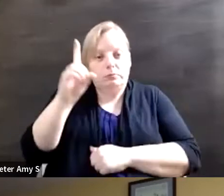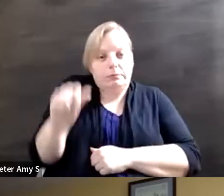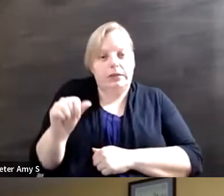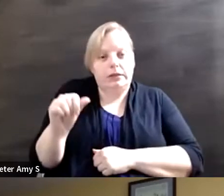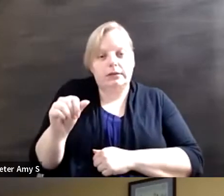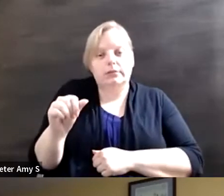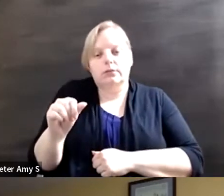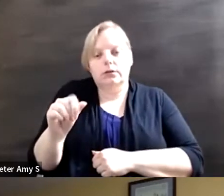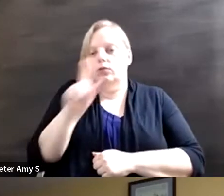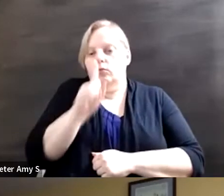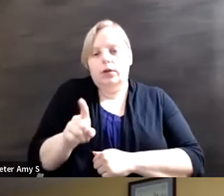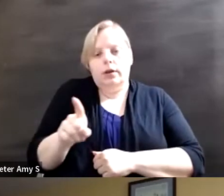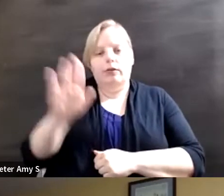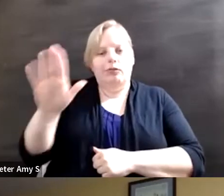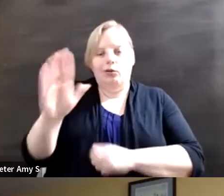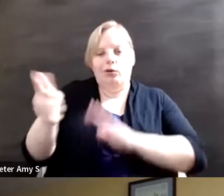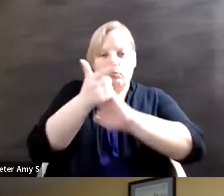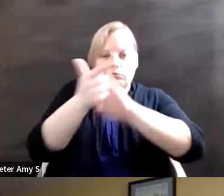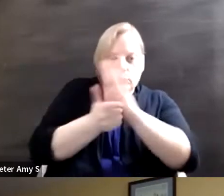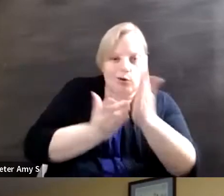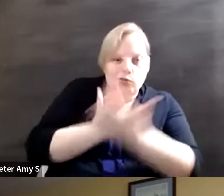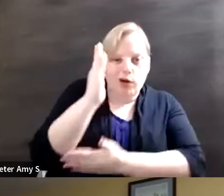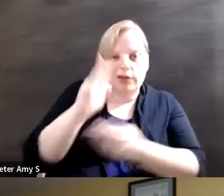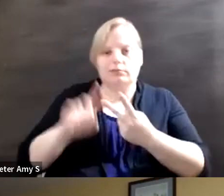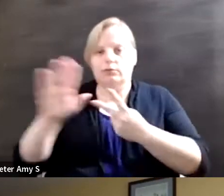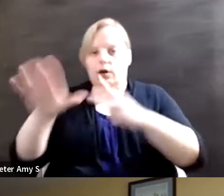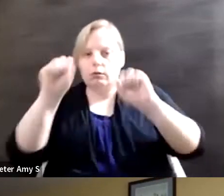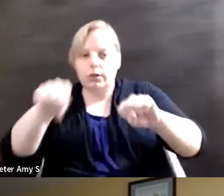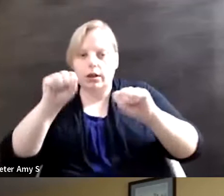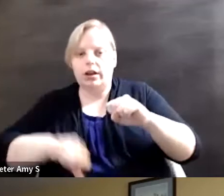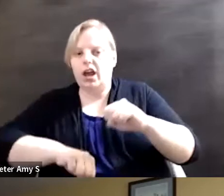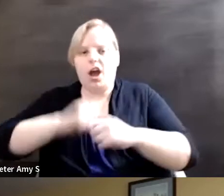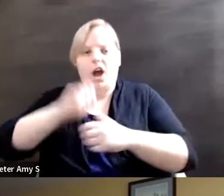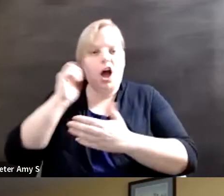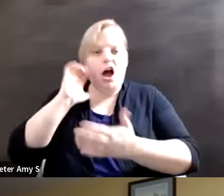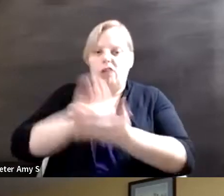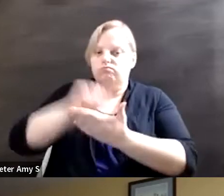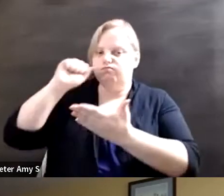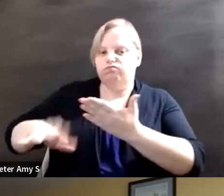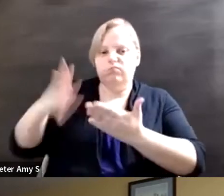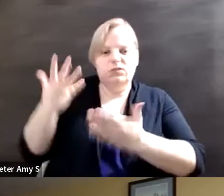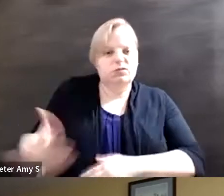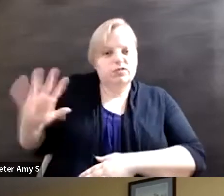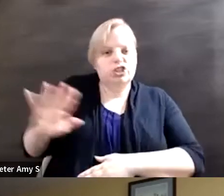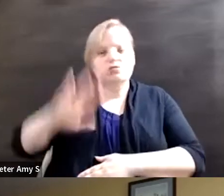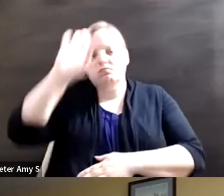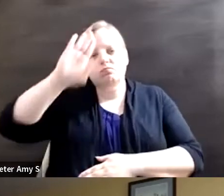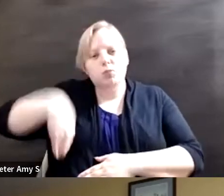legal right to legal capacity and that as you know, legal capacity is a threshold of to other